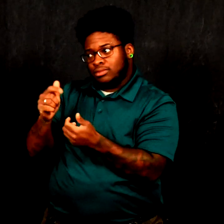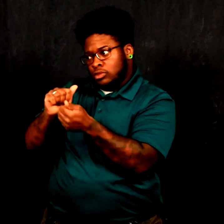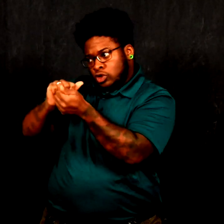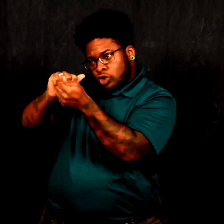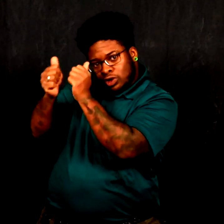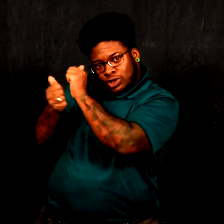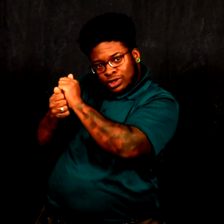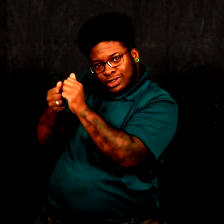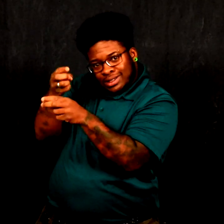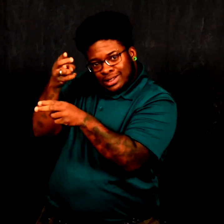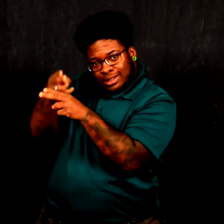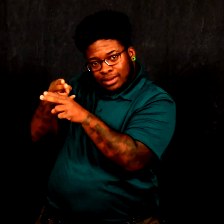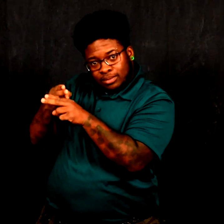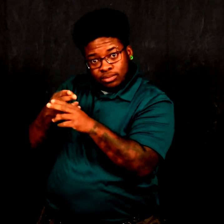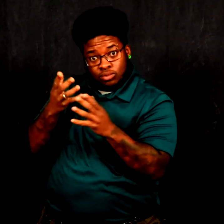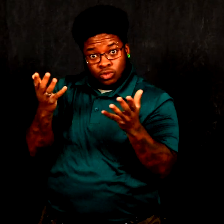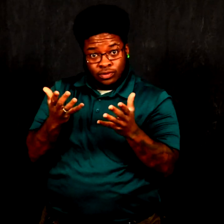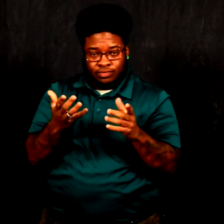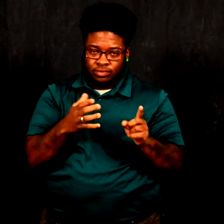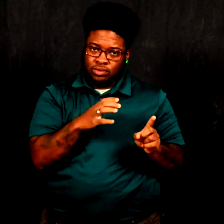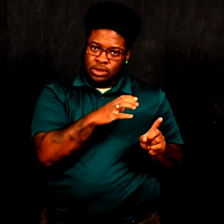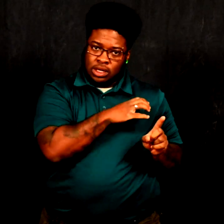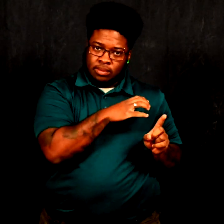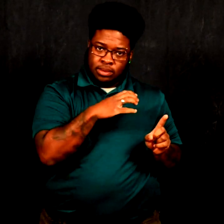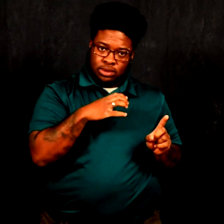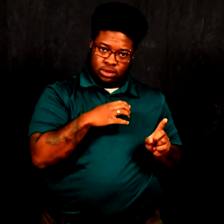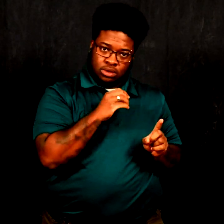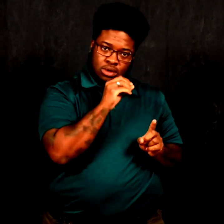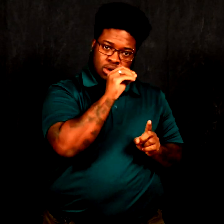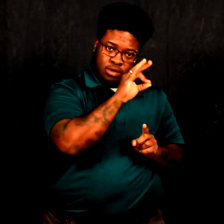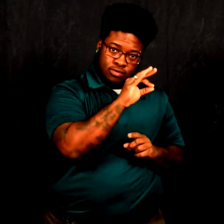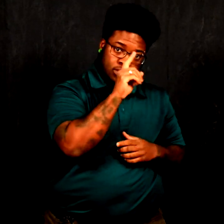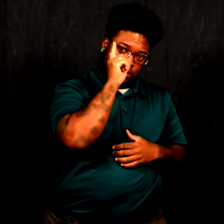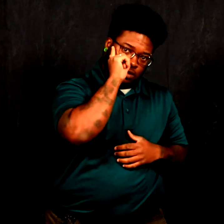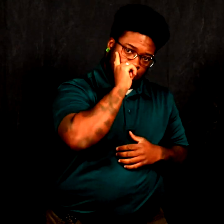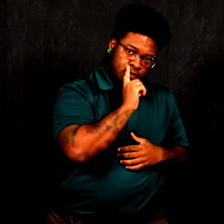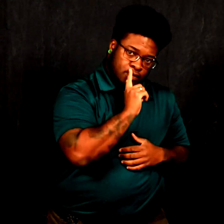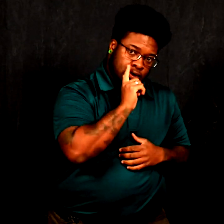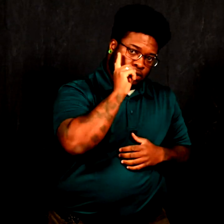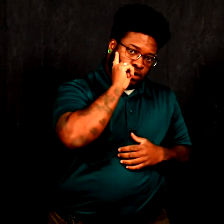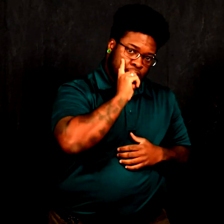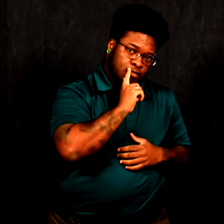Changing the name from the Commission of Deaf,